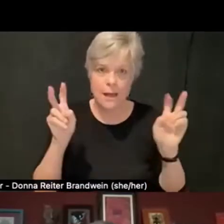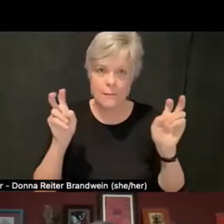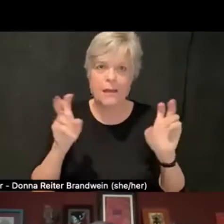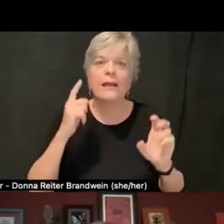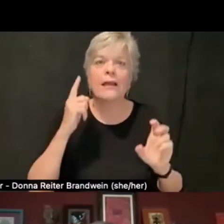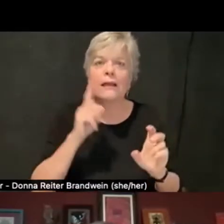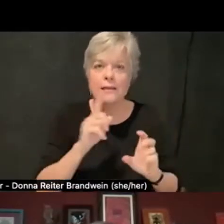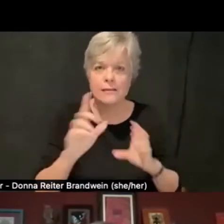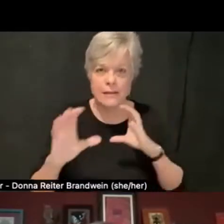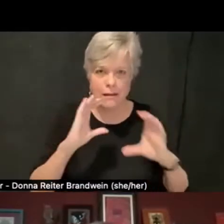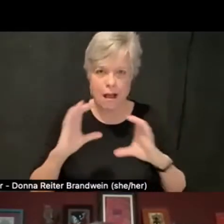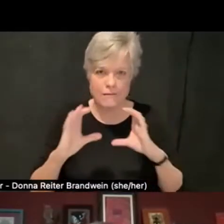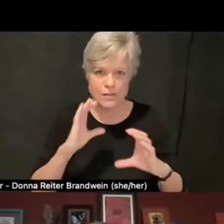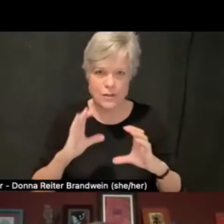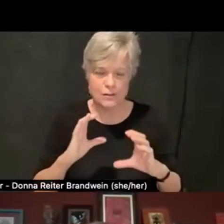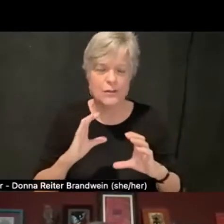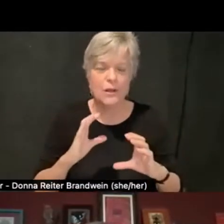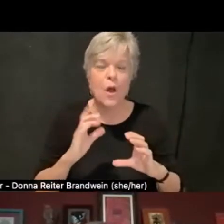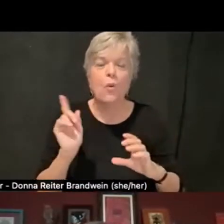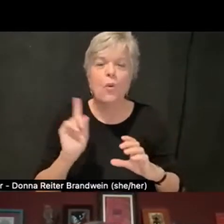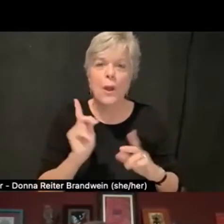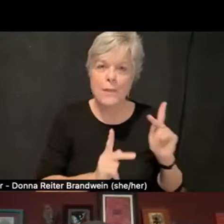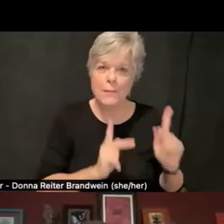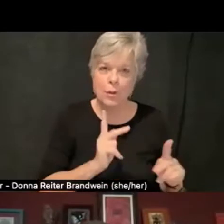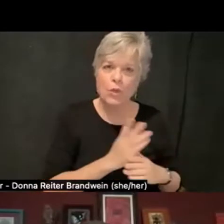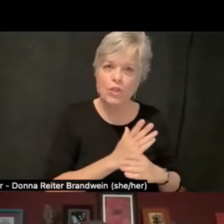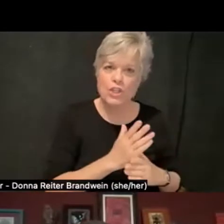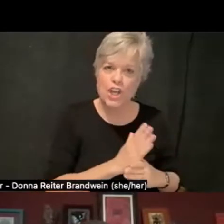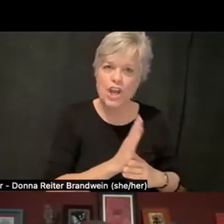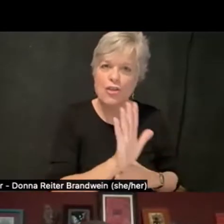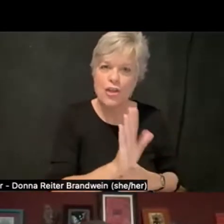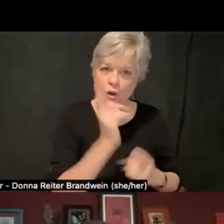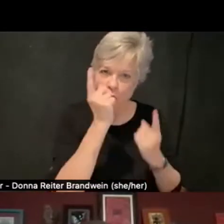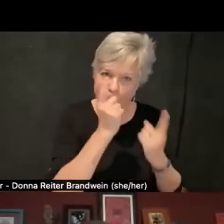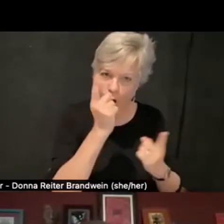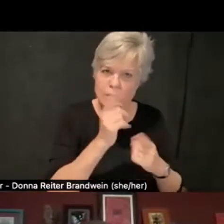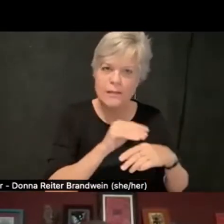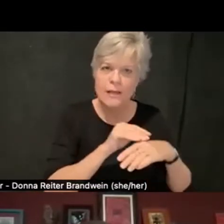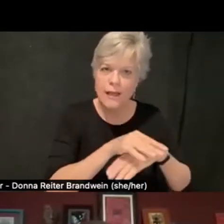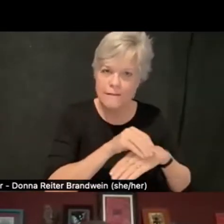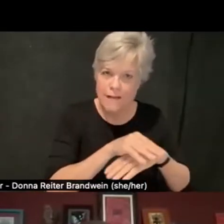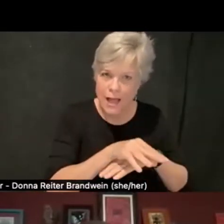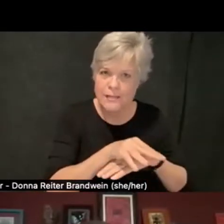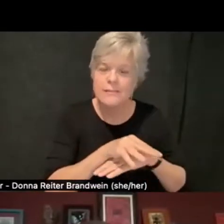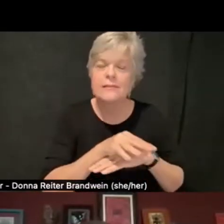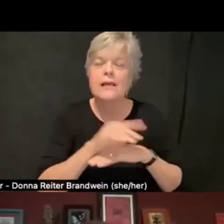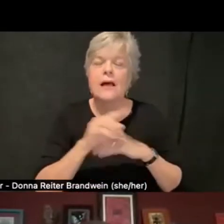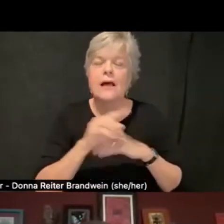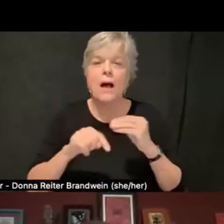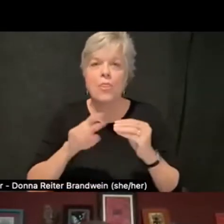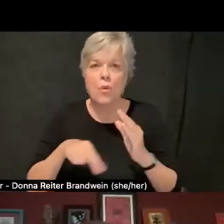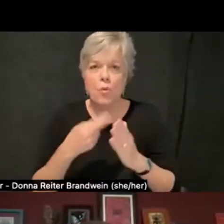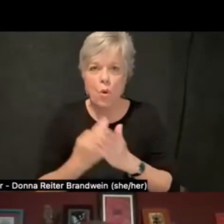where people will be sharing their thoughts and advice about the role that disability culture, or DCC,